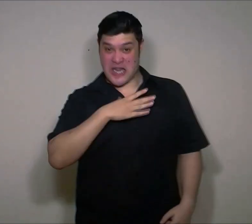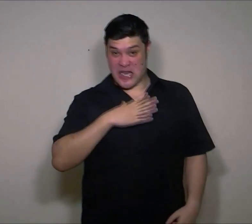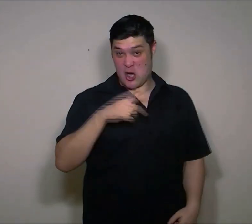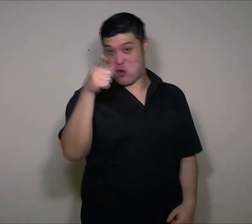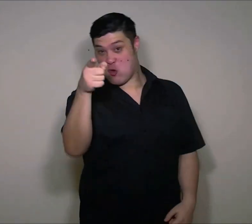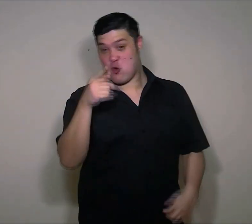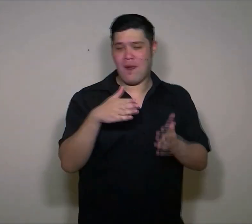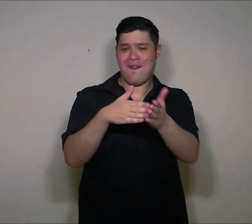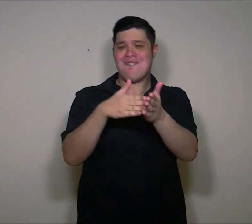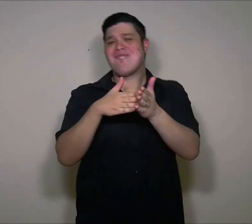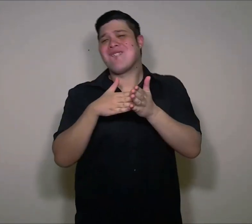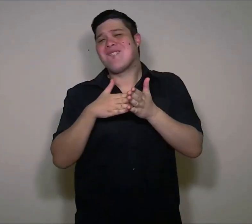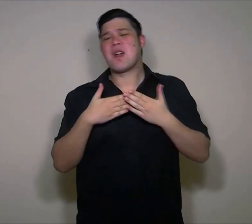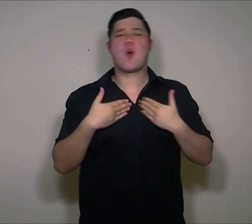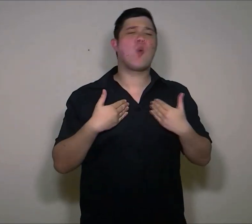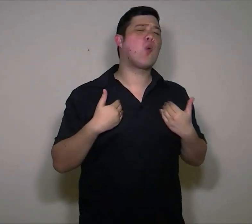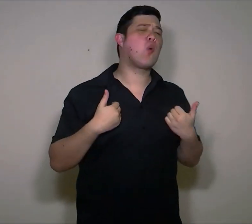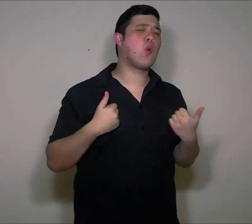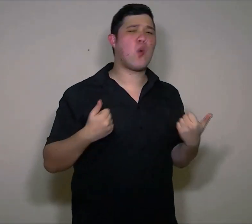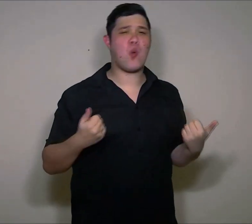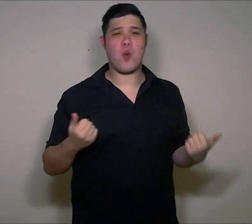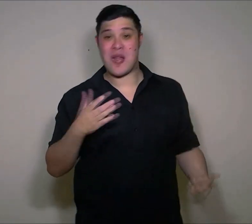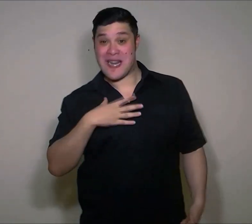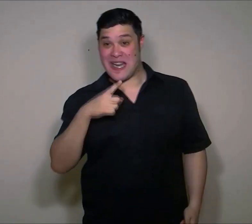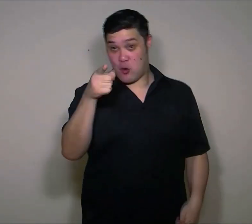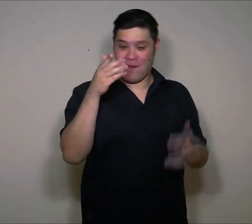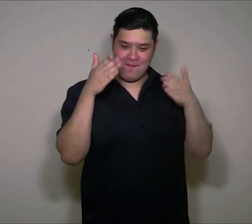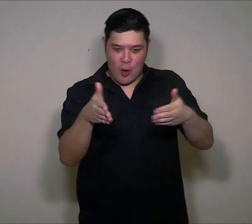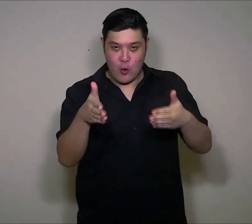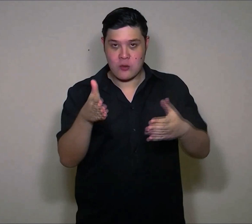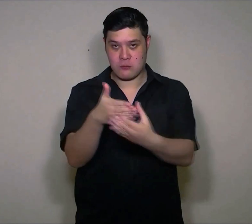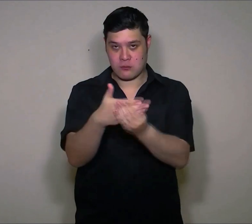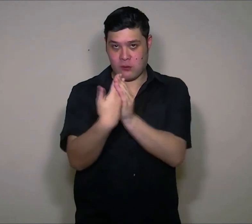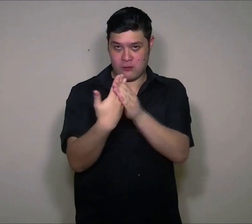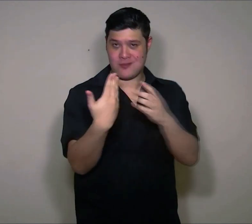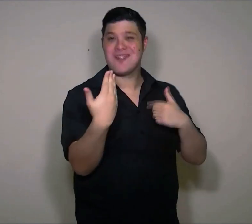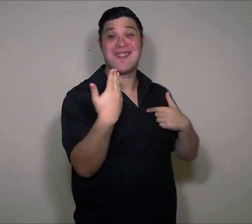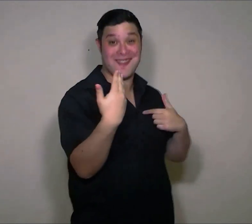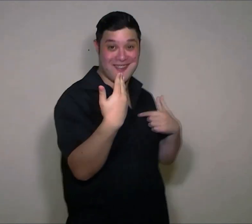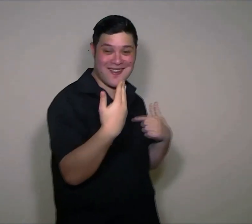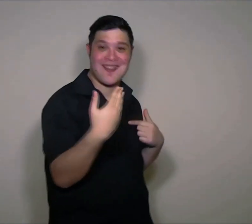Hey doctor i need repair, i need intense intesive care